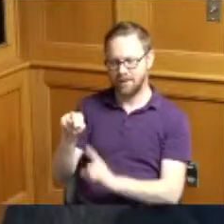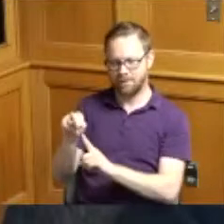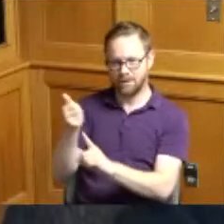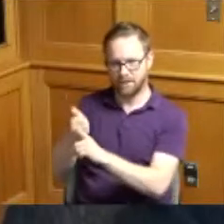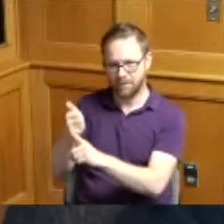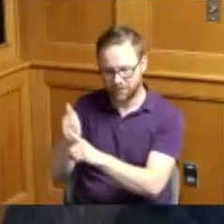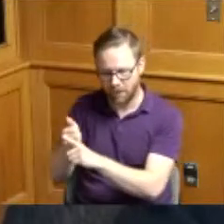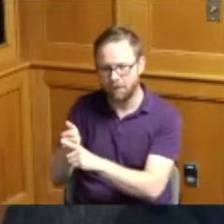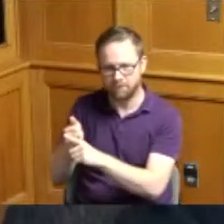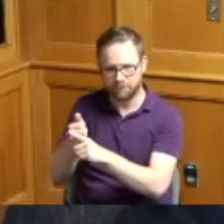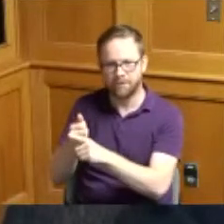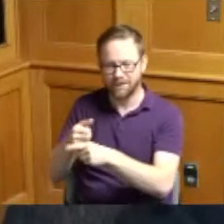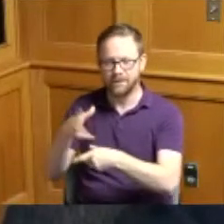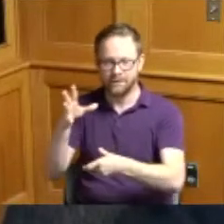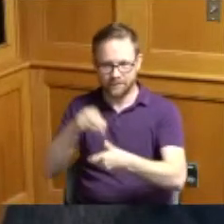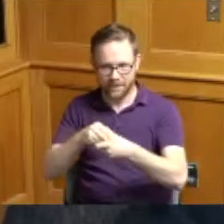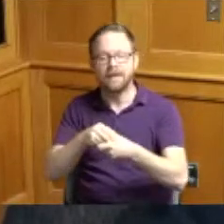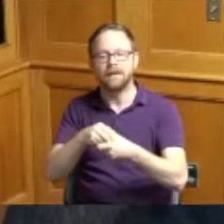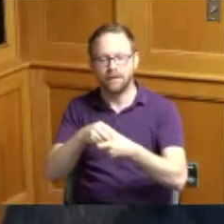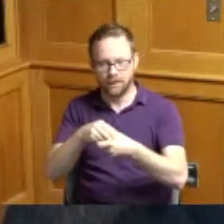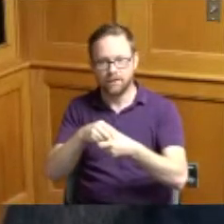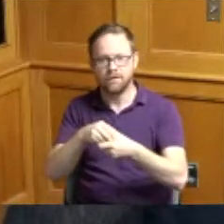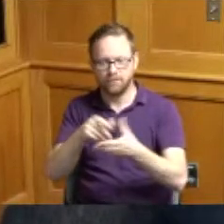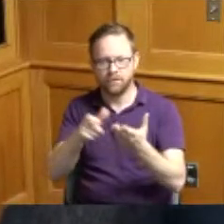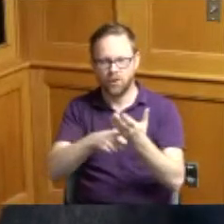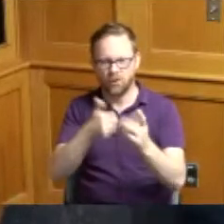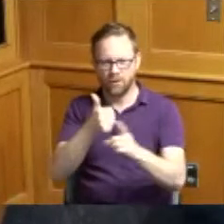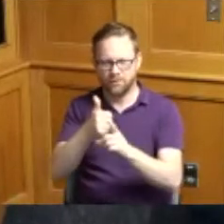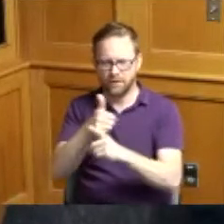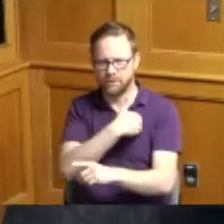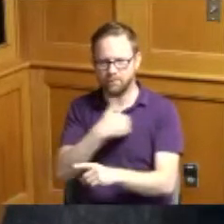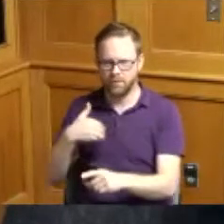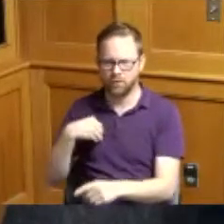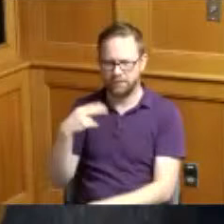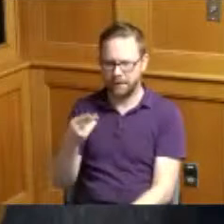of the HC Arc so I just want to draw everybody's attention to that it's it's well worth the read